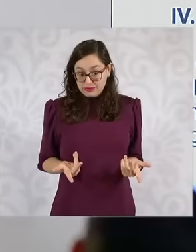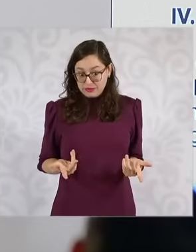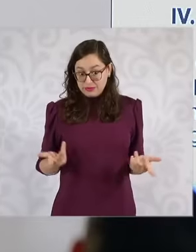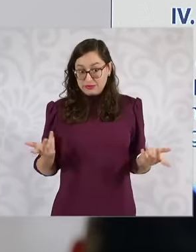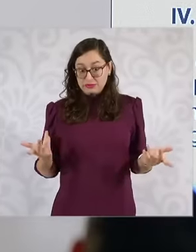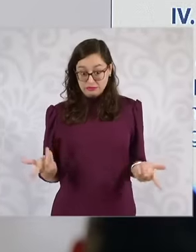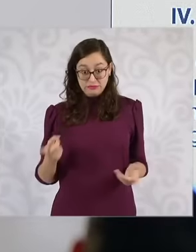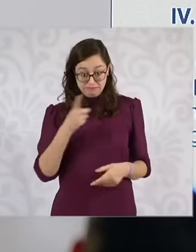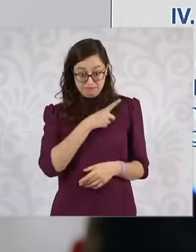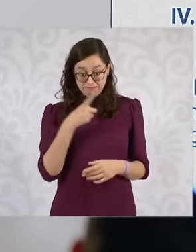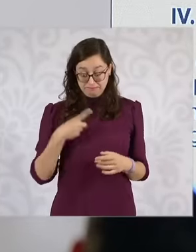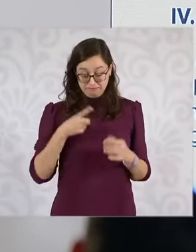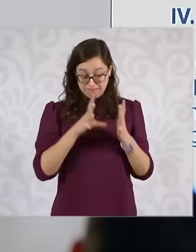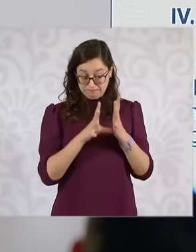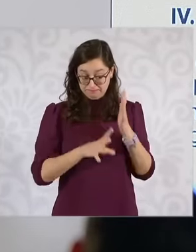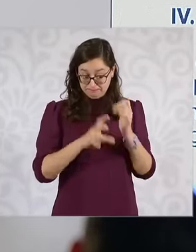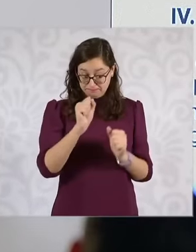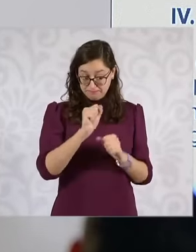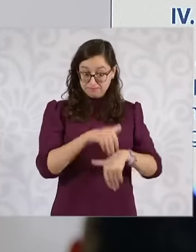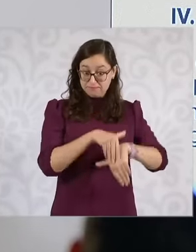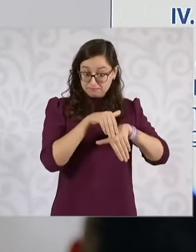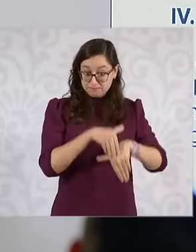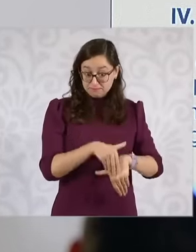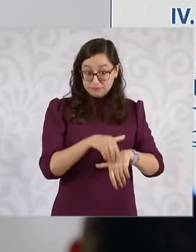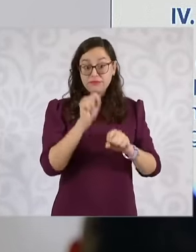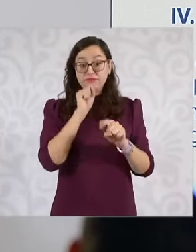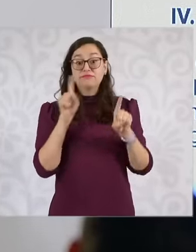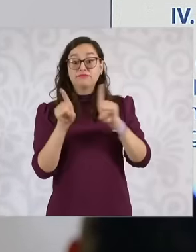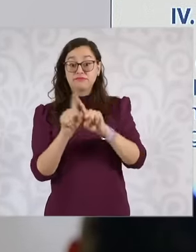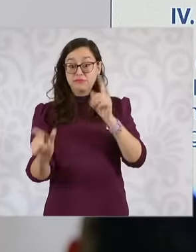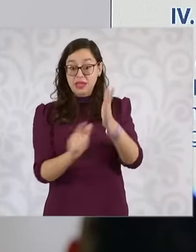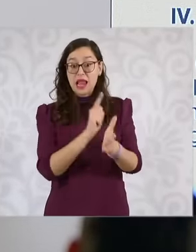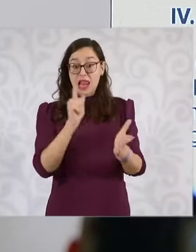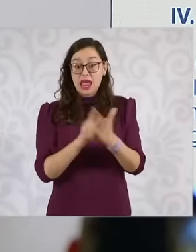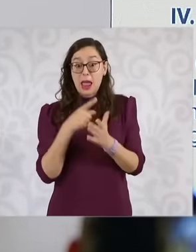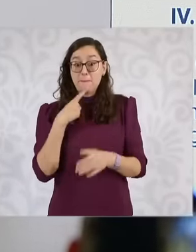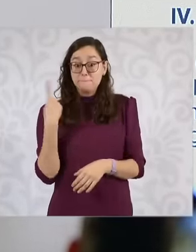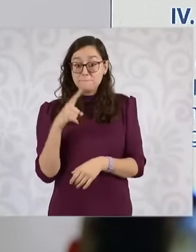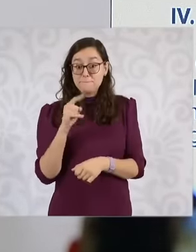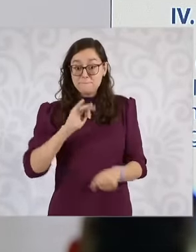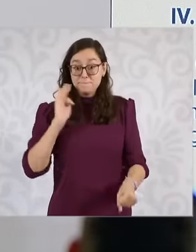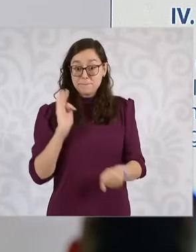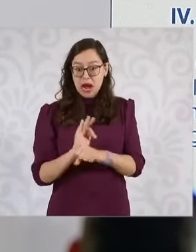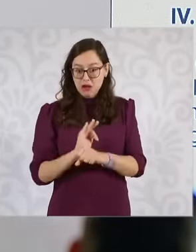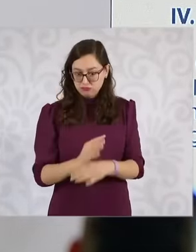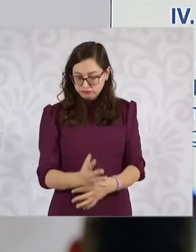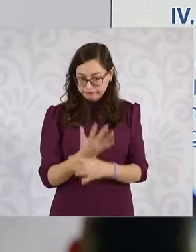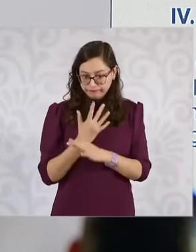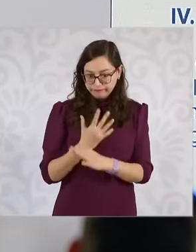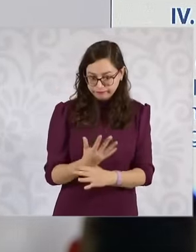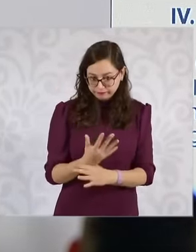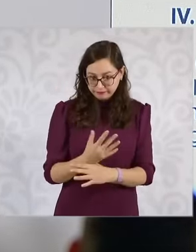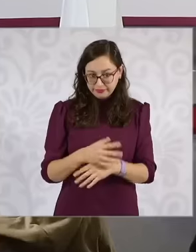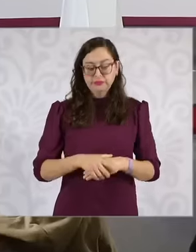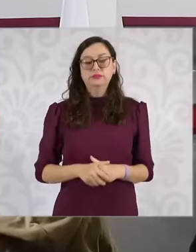with the Constitution but also comply with the law of amparo What the Amparo Law says